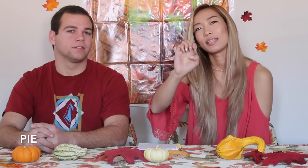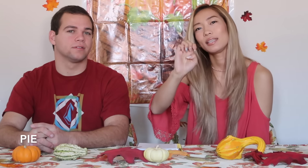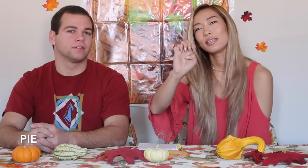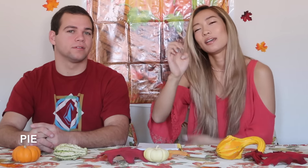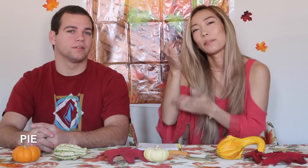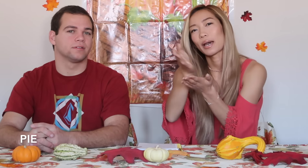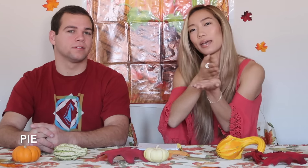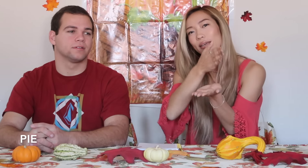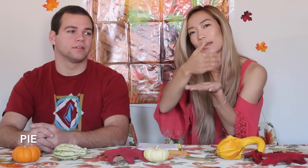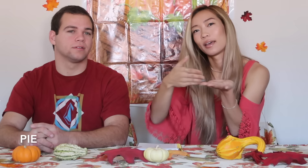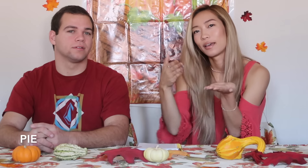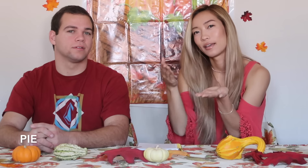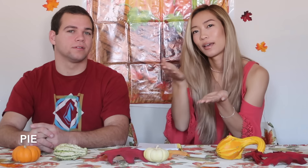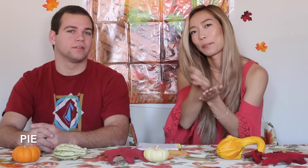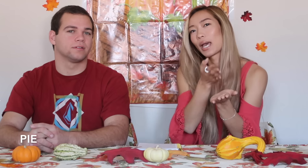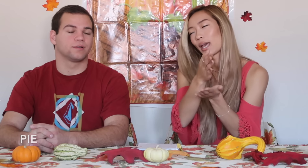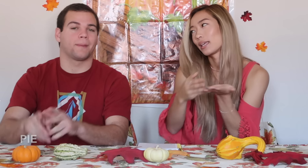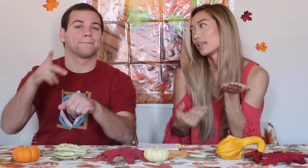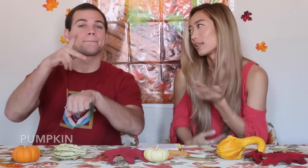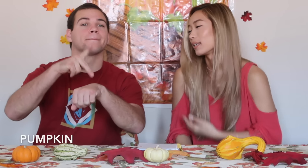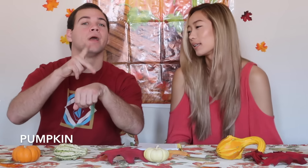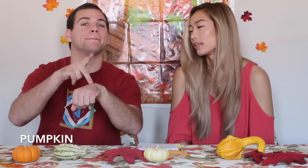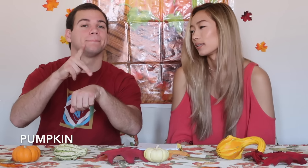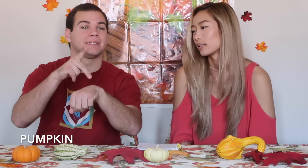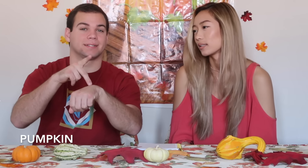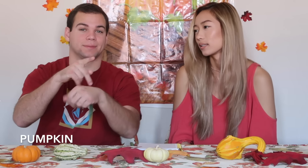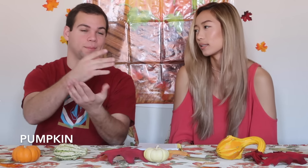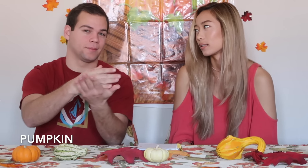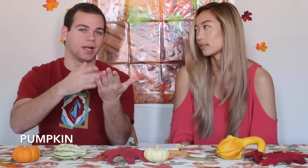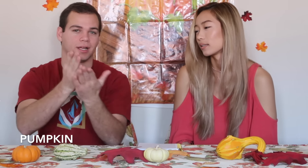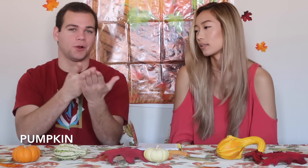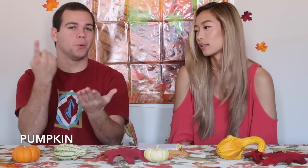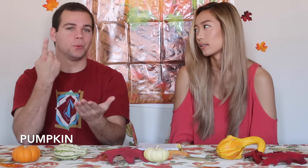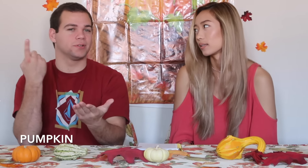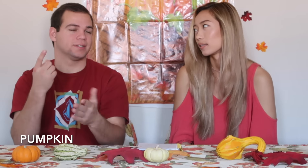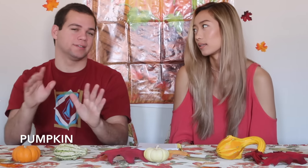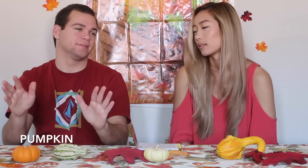P-I-E, pie Pumpkin pie only!